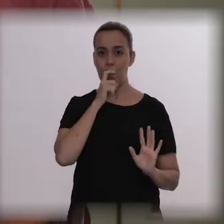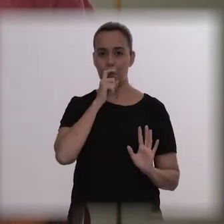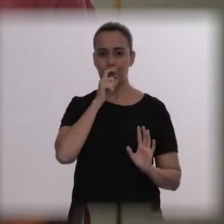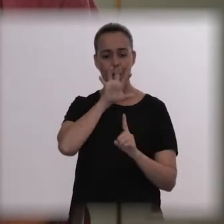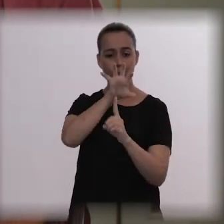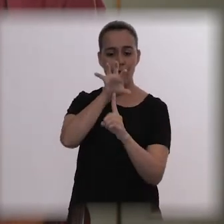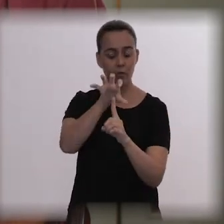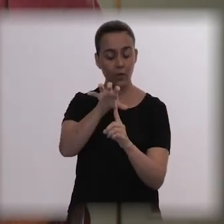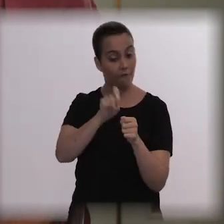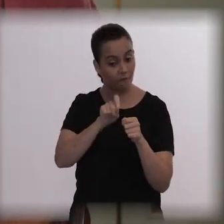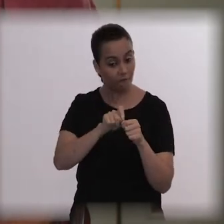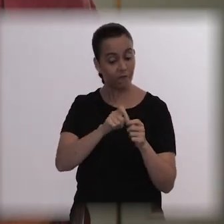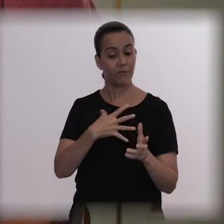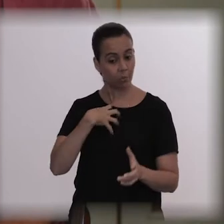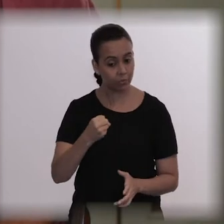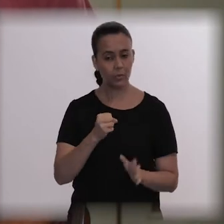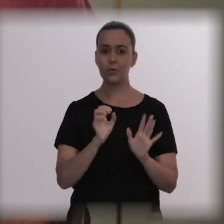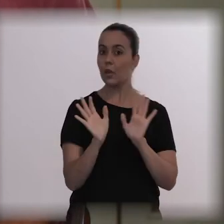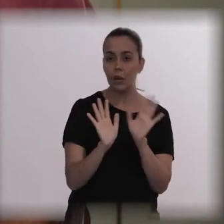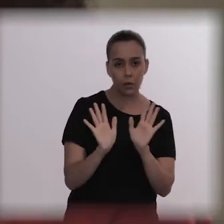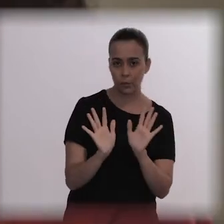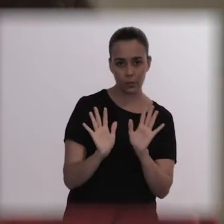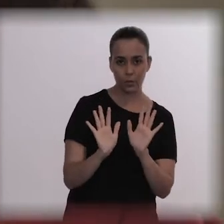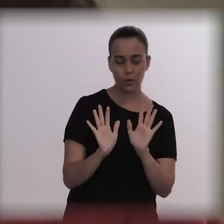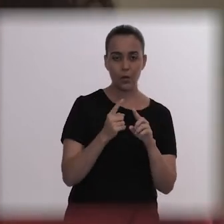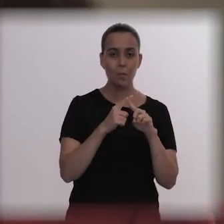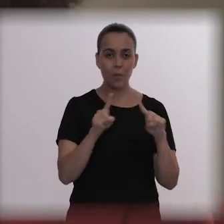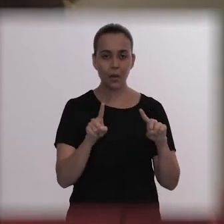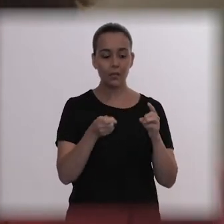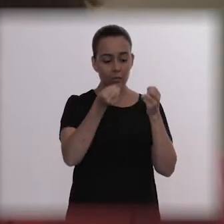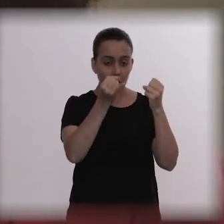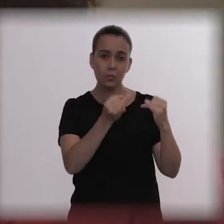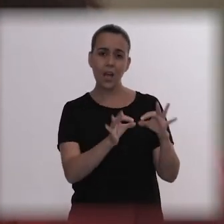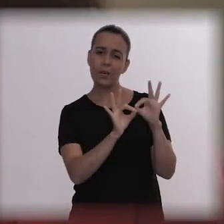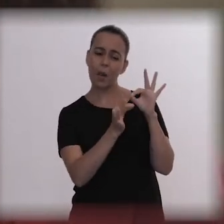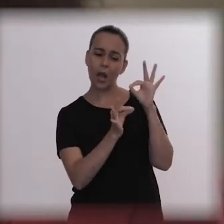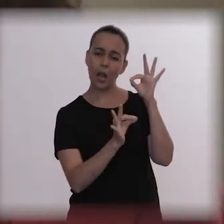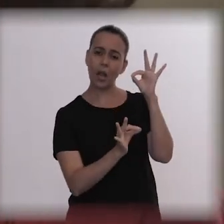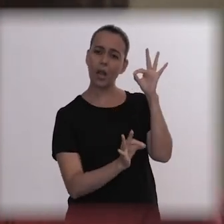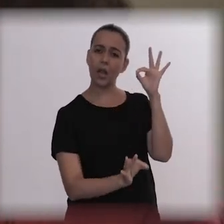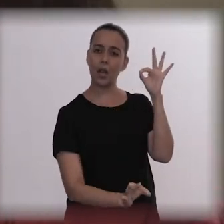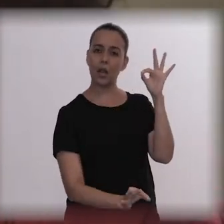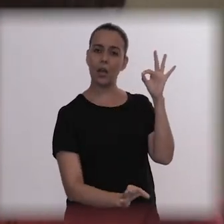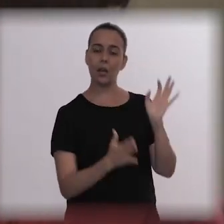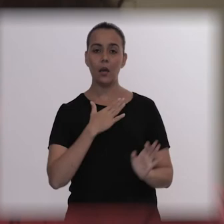that this is an alternative. He had been locking himself in the apartment,